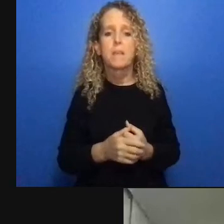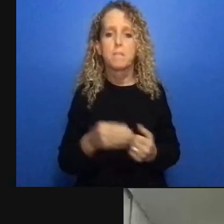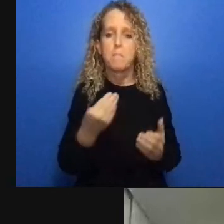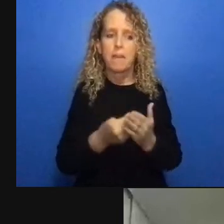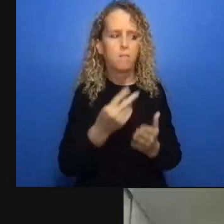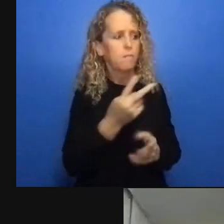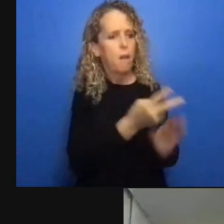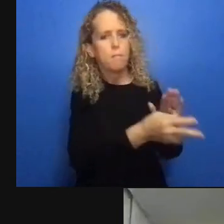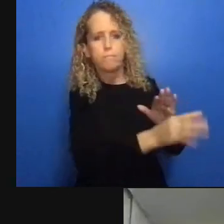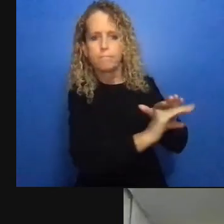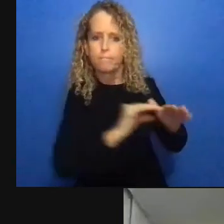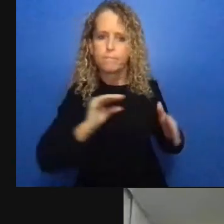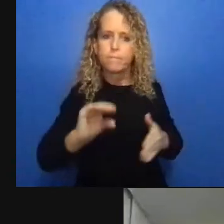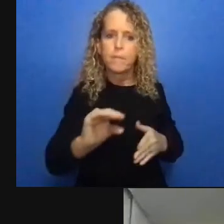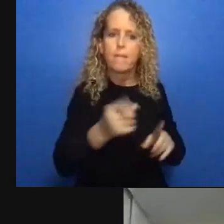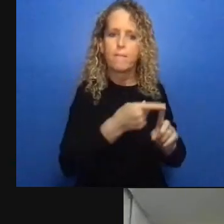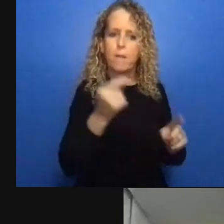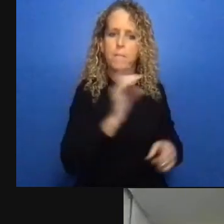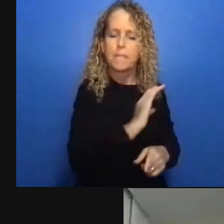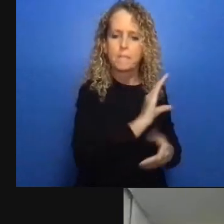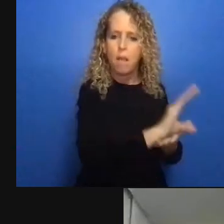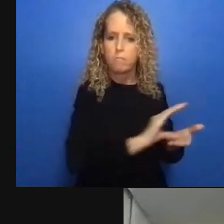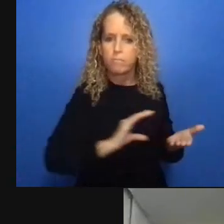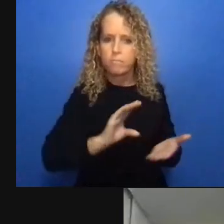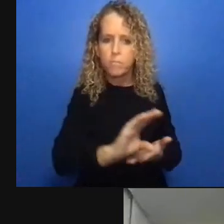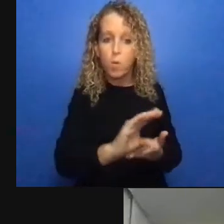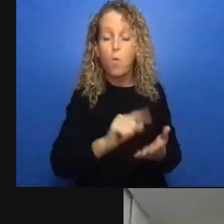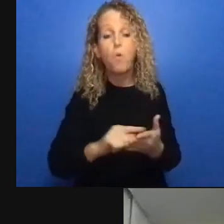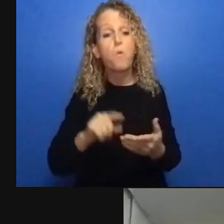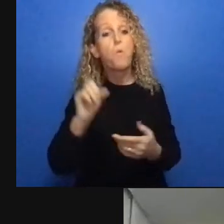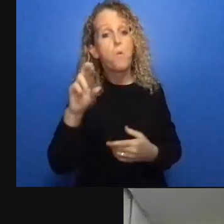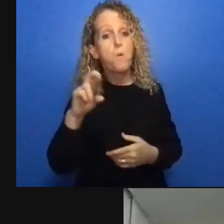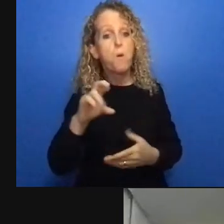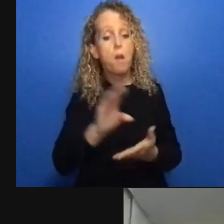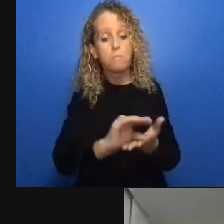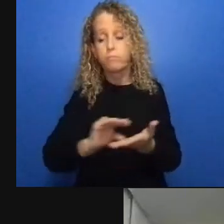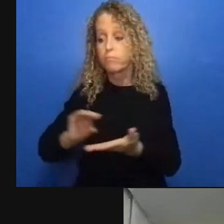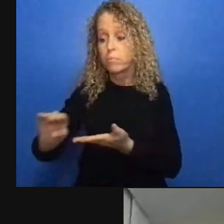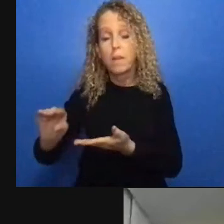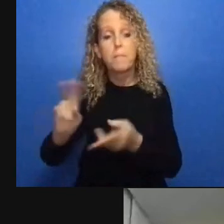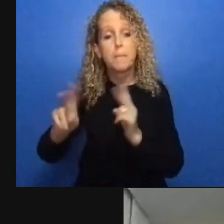during the pandemic as we first faced it and one of the innovations that has come forward out of